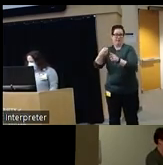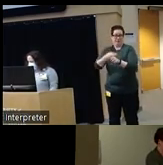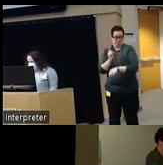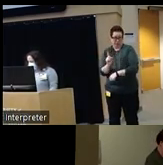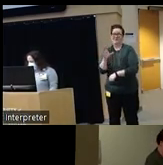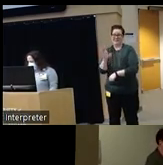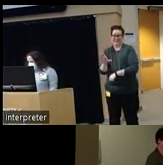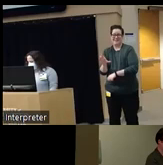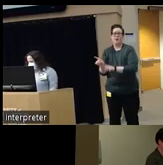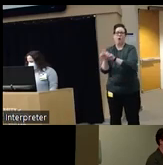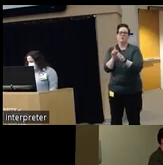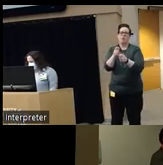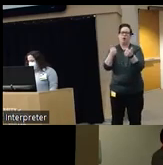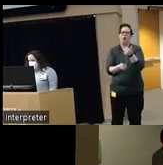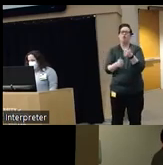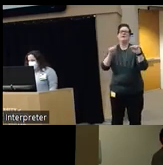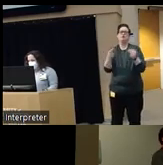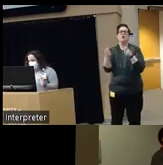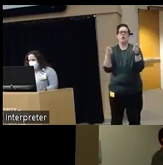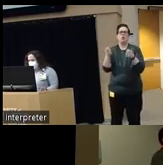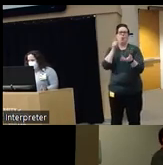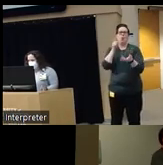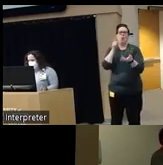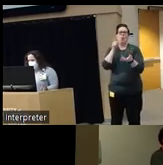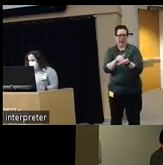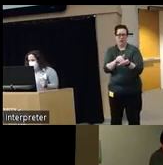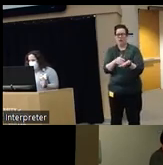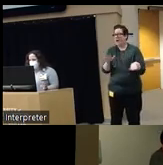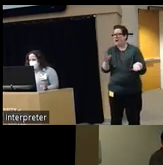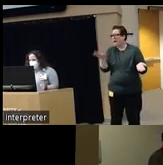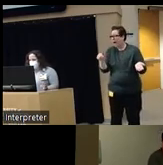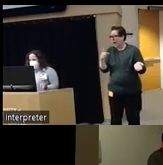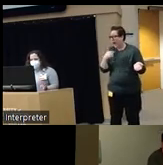the injury control research center Dr Michaels have I missed anything major that you want me